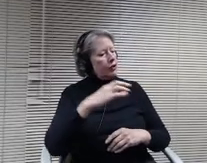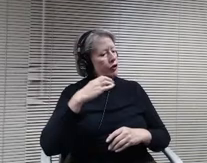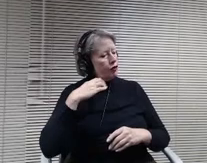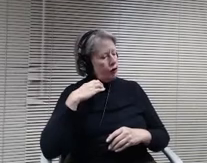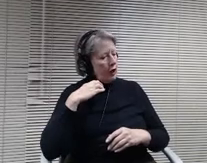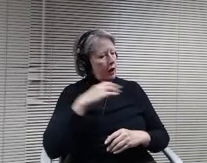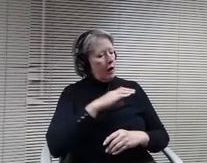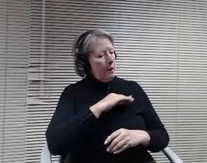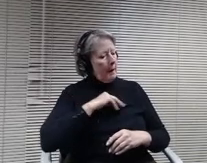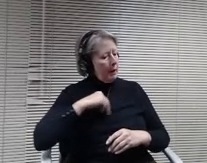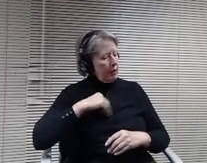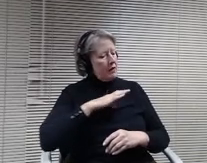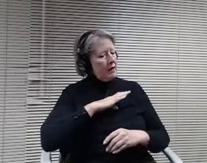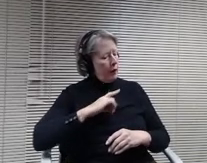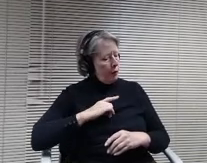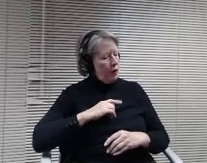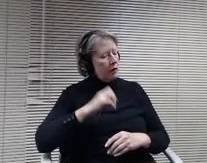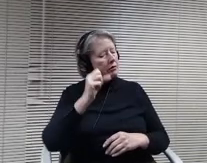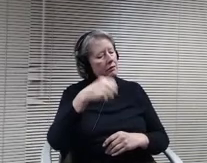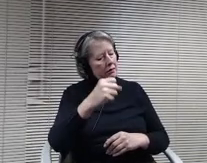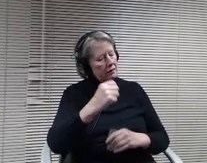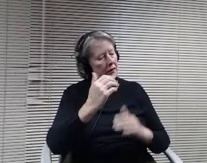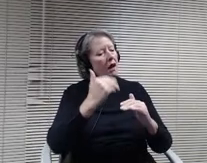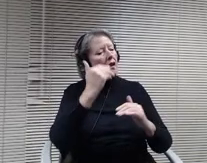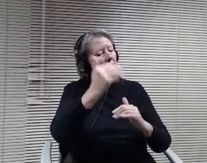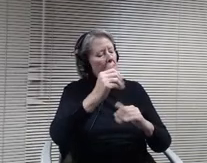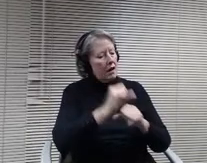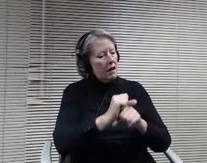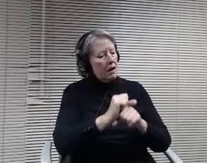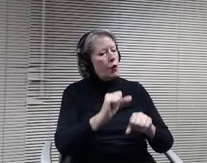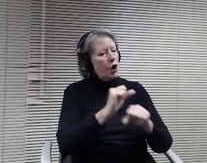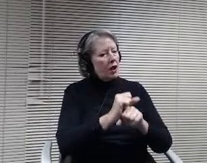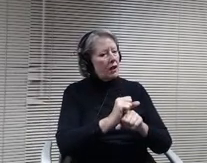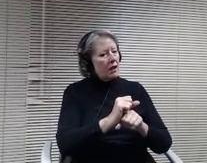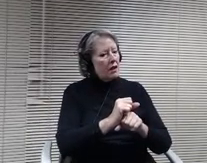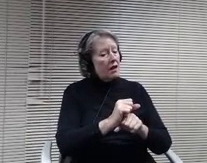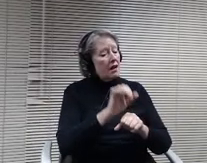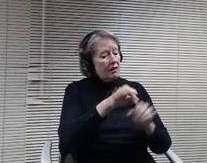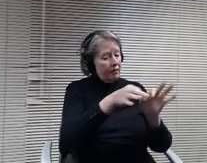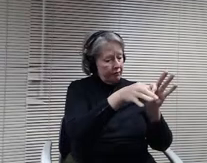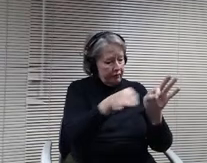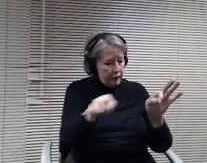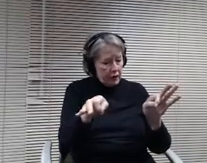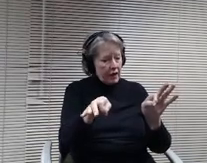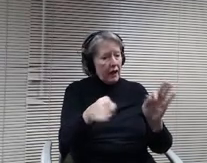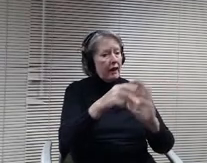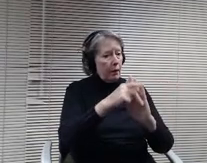work on this. Much of the wording in this policy has been directed by legislation and so.